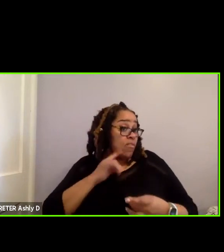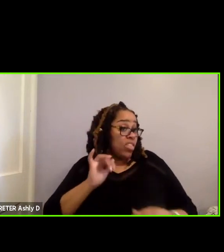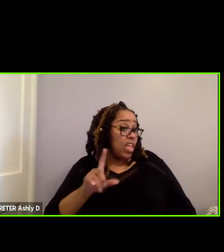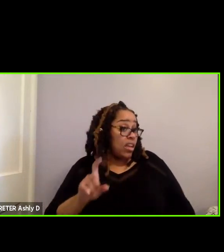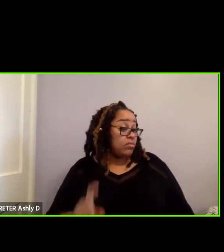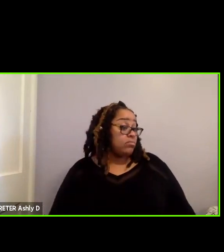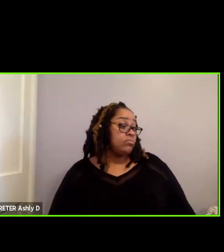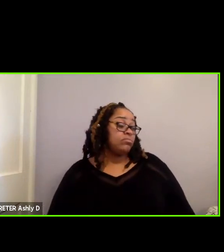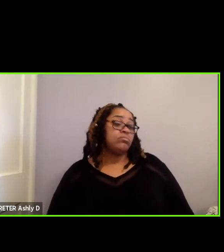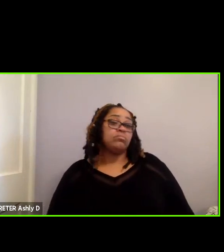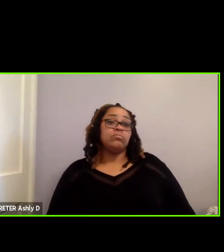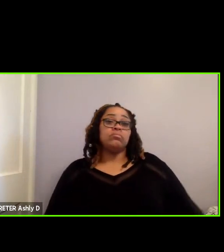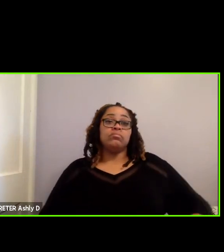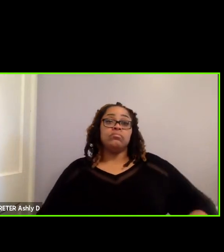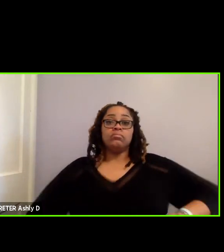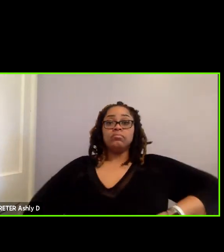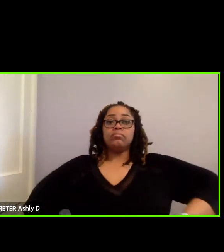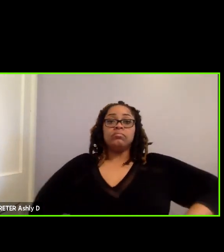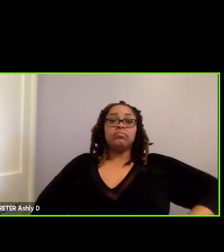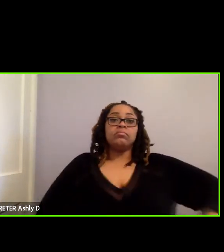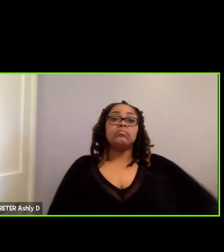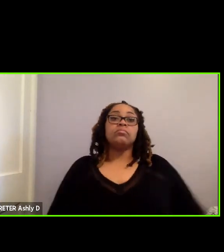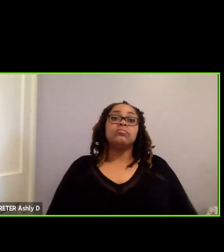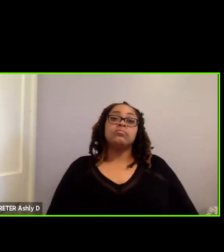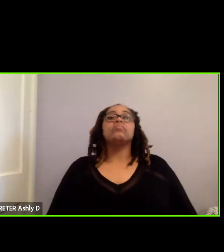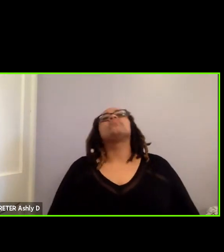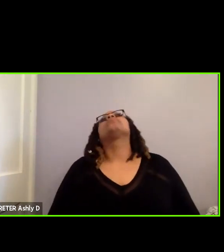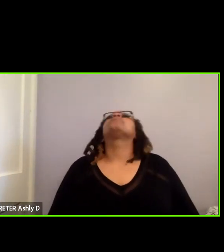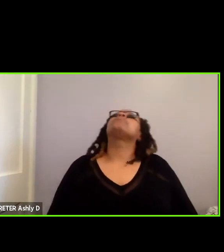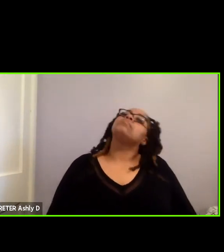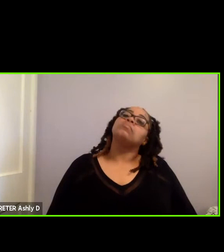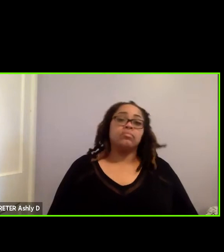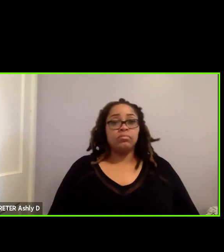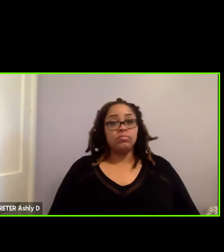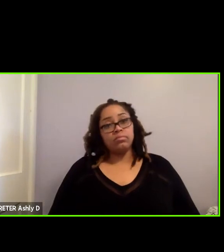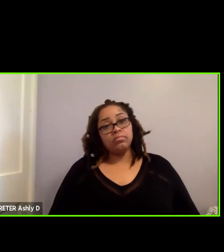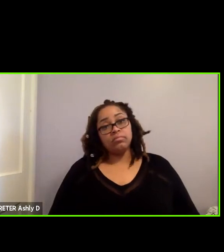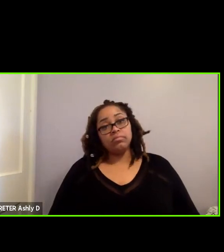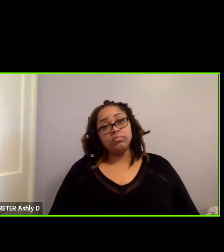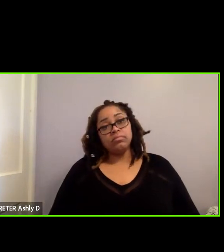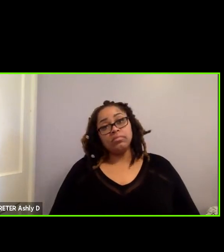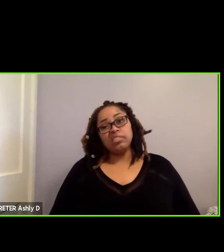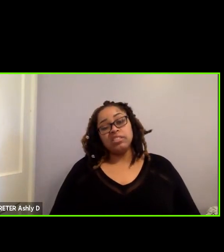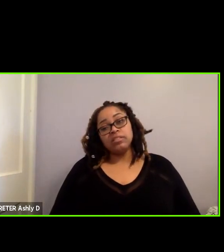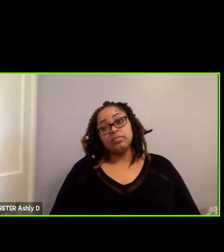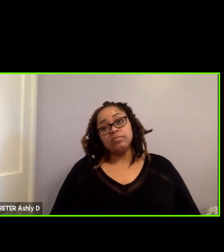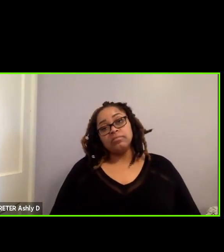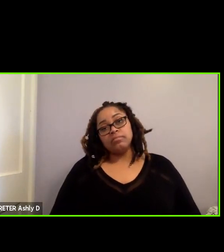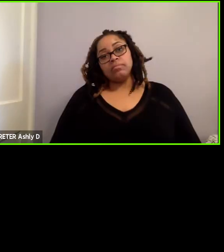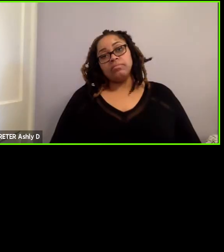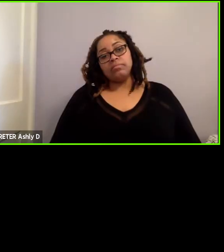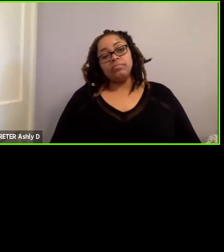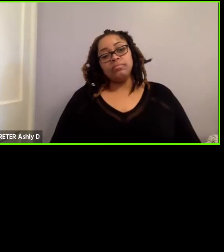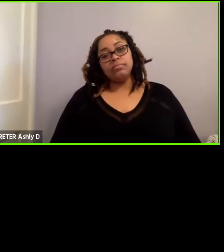Do any of our presenters want to -- oh, Miriam.